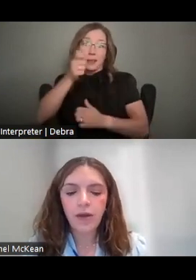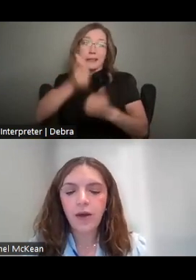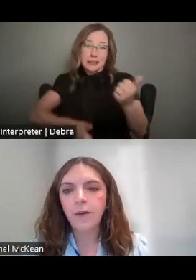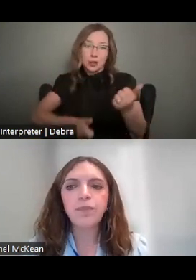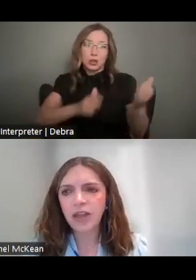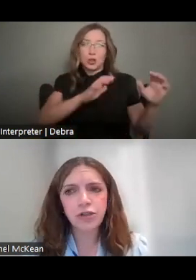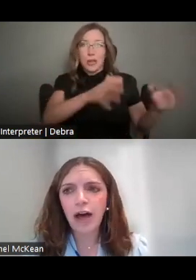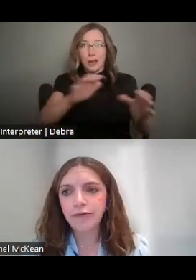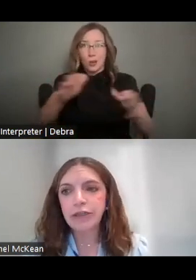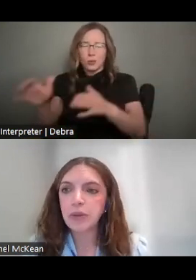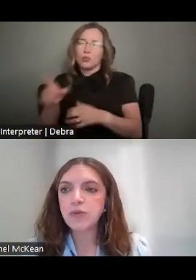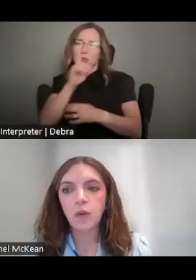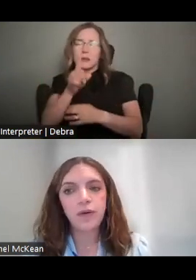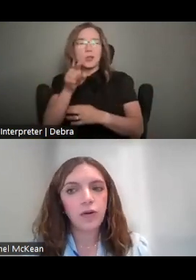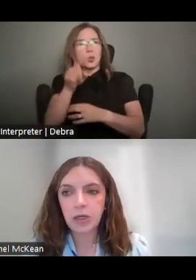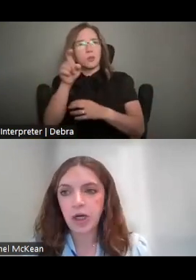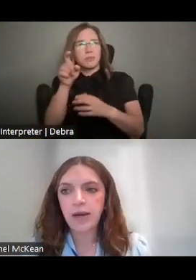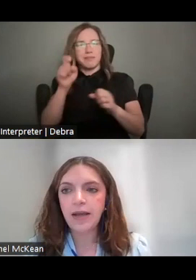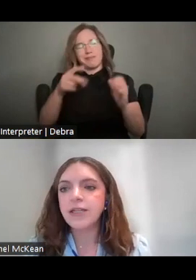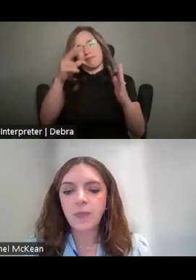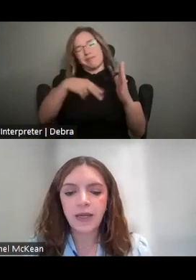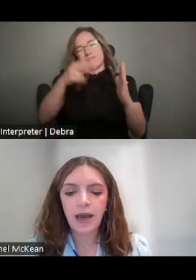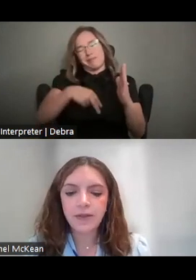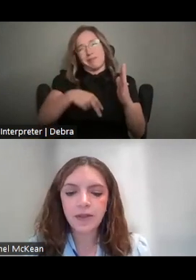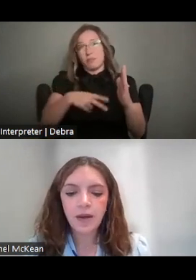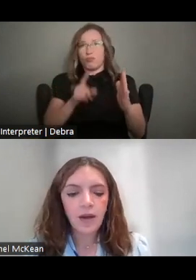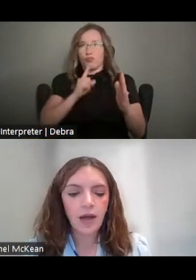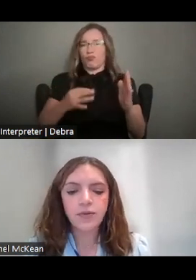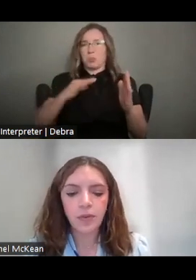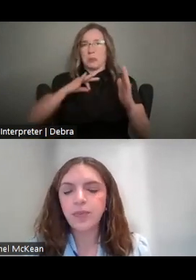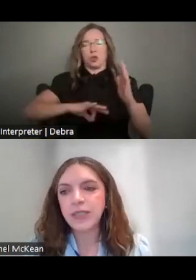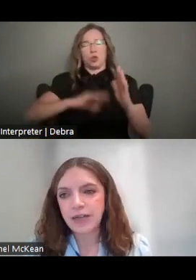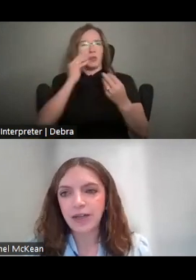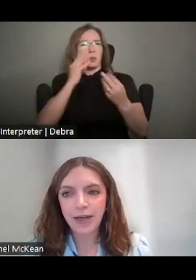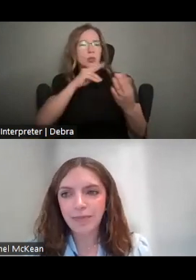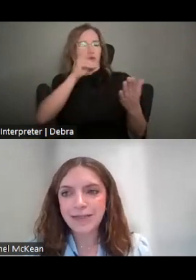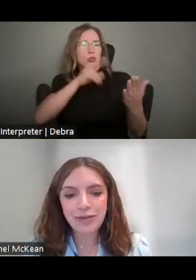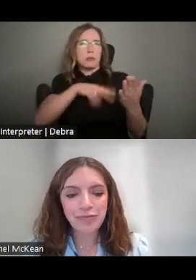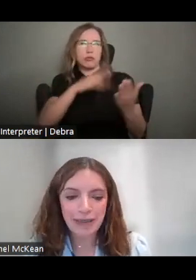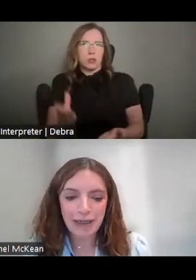AND THERE'S A LOT OF REALLY USEFUL INFORMATION IN THESE PDFS SO WE DEFINITELY RECOMMEND READING